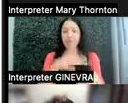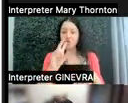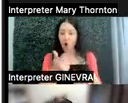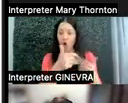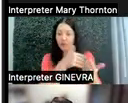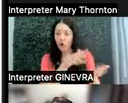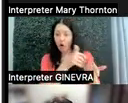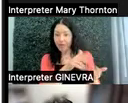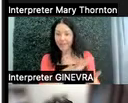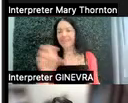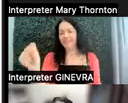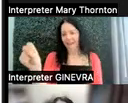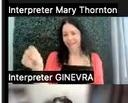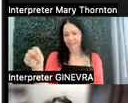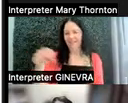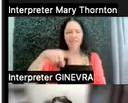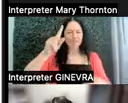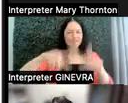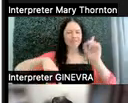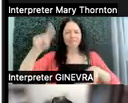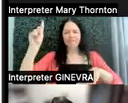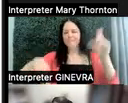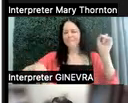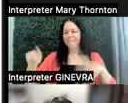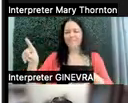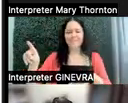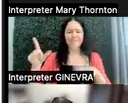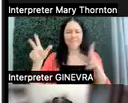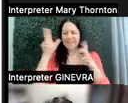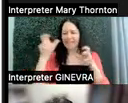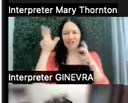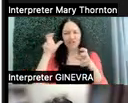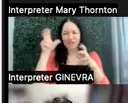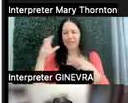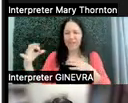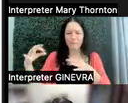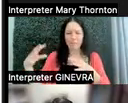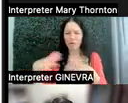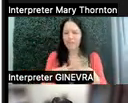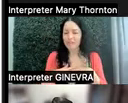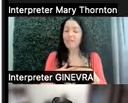So yeah, tons of different types of sensory input. And some of us are going to be more successful in blocking